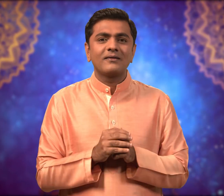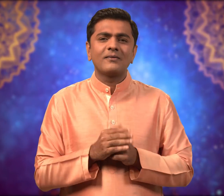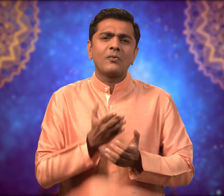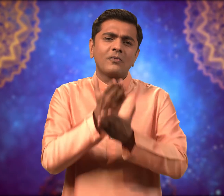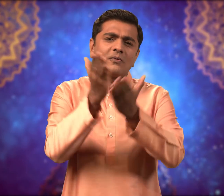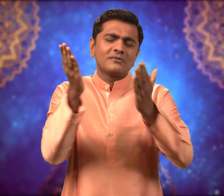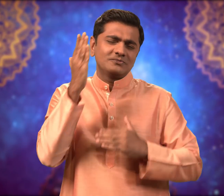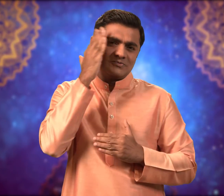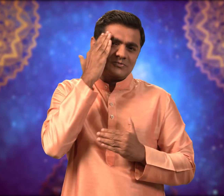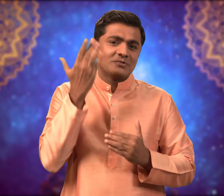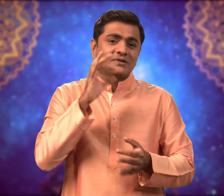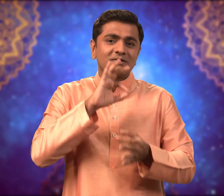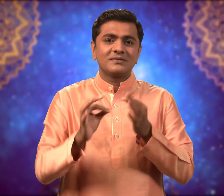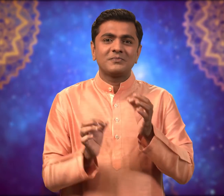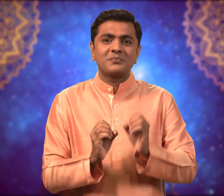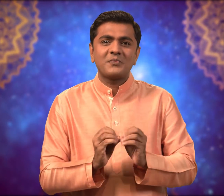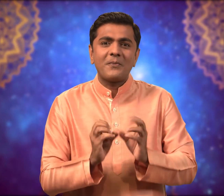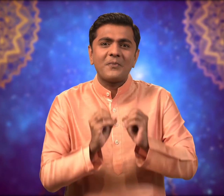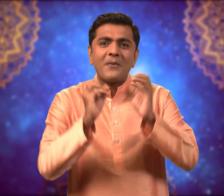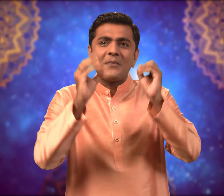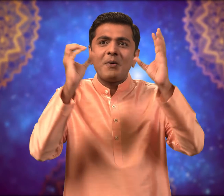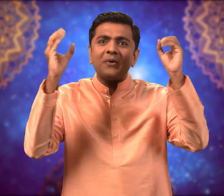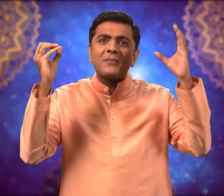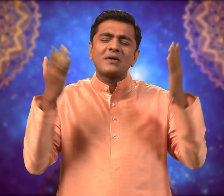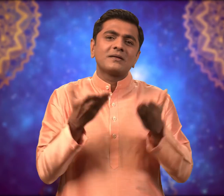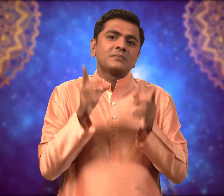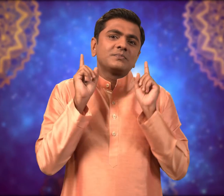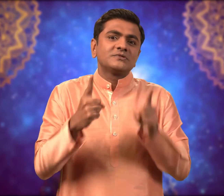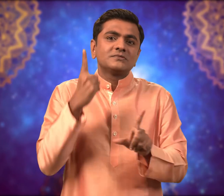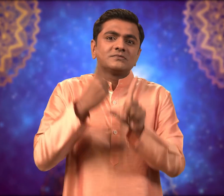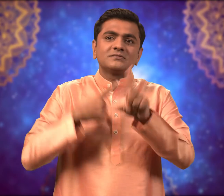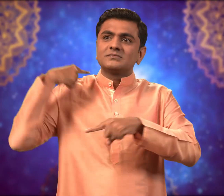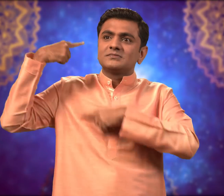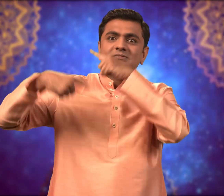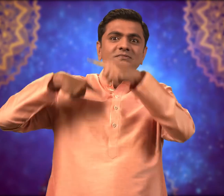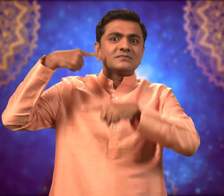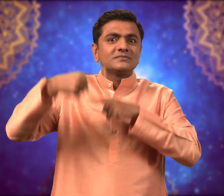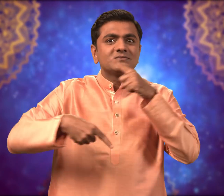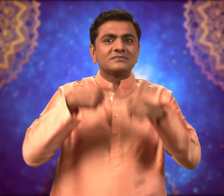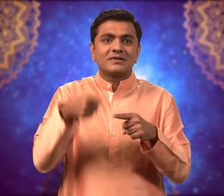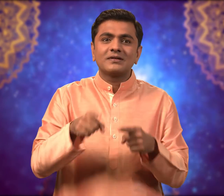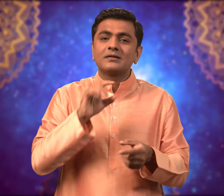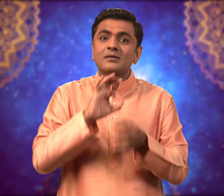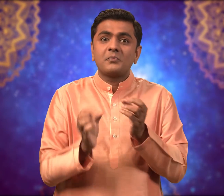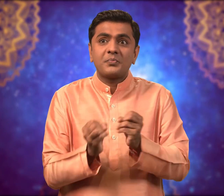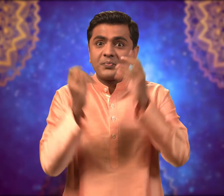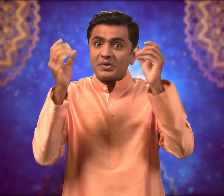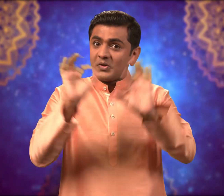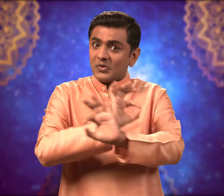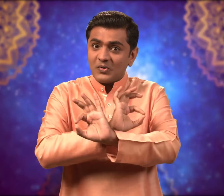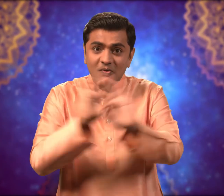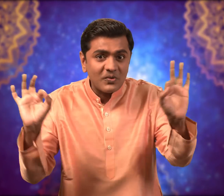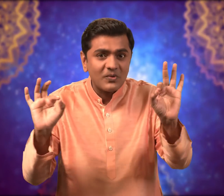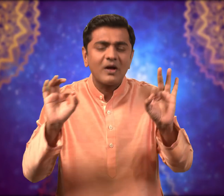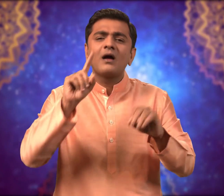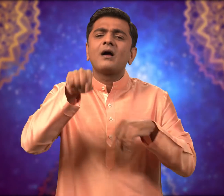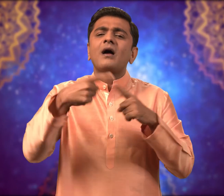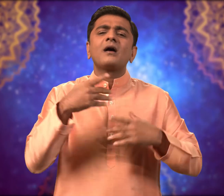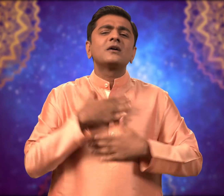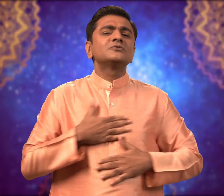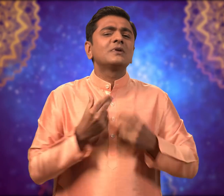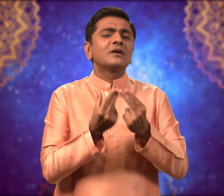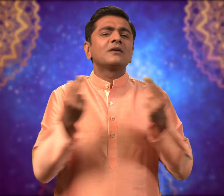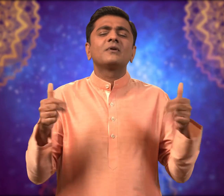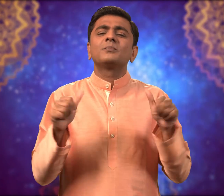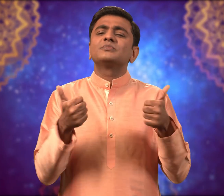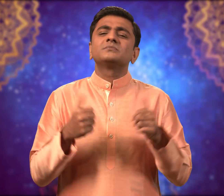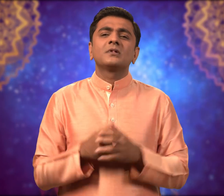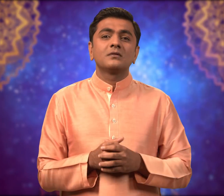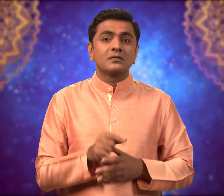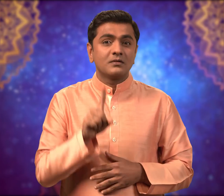Crackers are a must on Diwali and Diwali is incomplete without it.